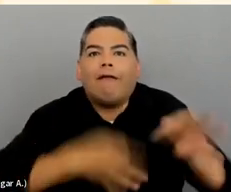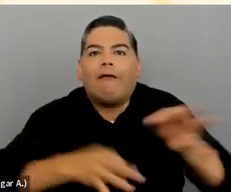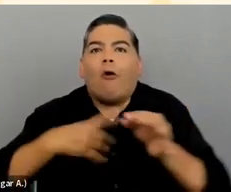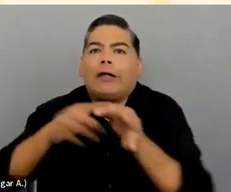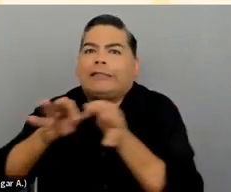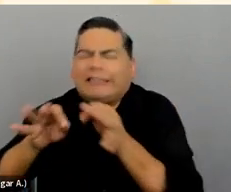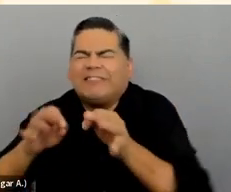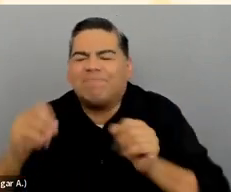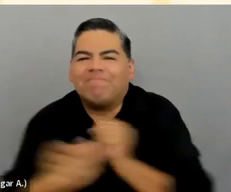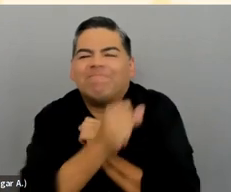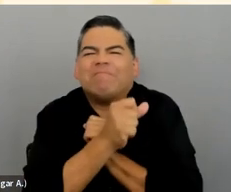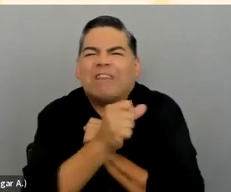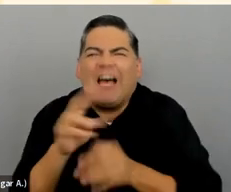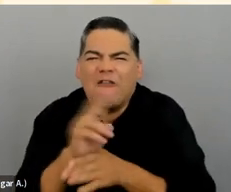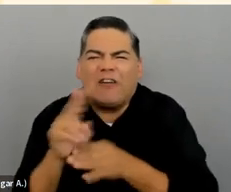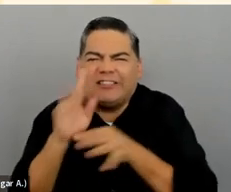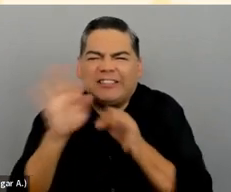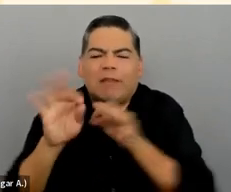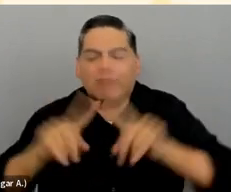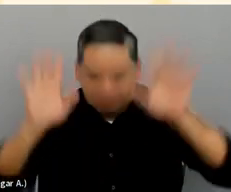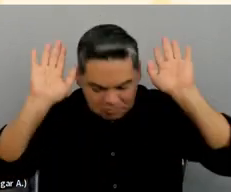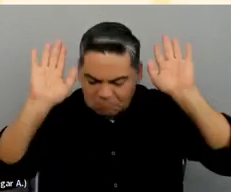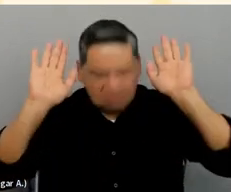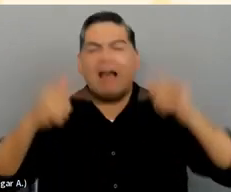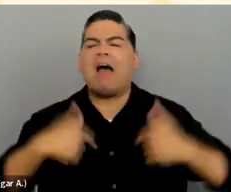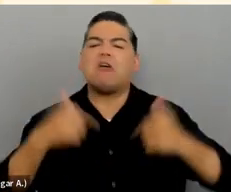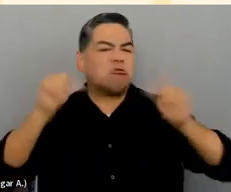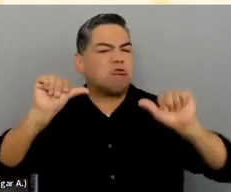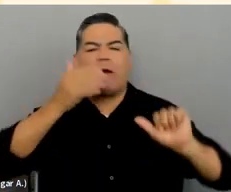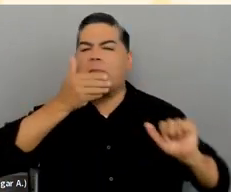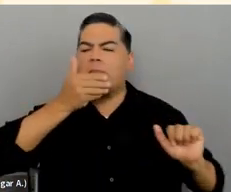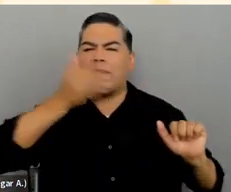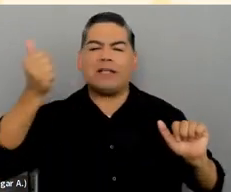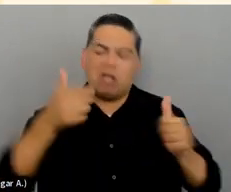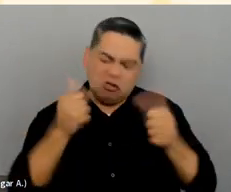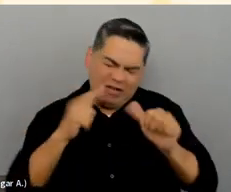that I hadn’t, but I made an effort. I tried to do as best I could.